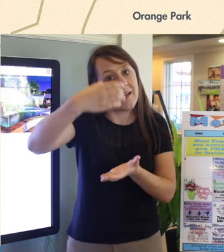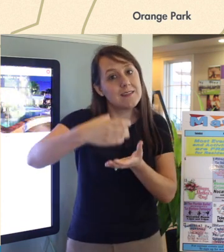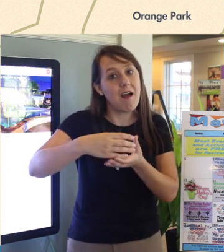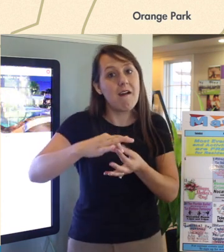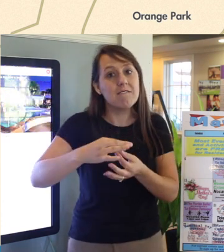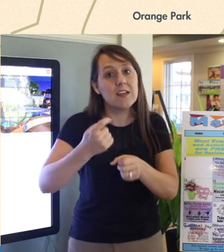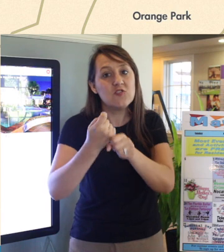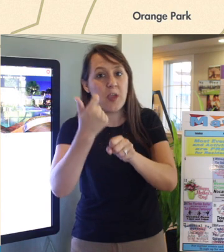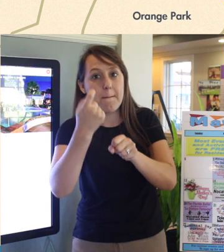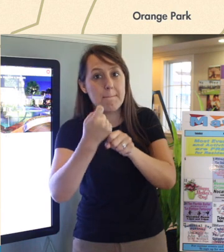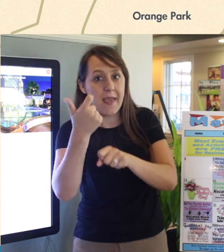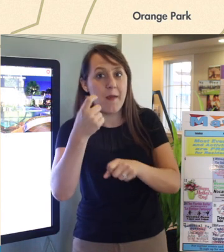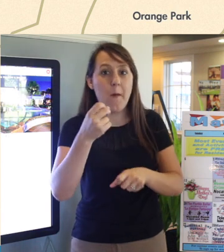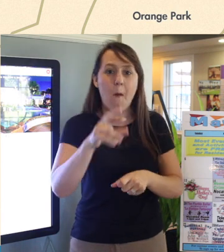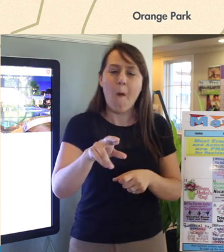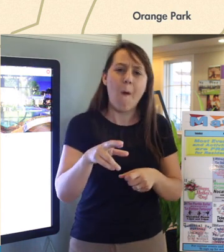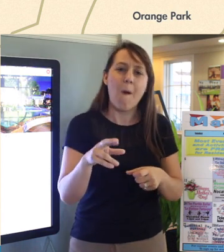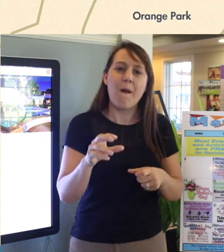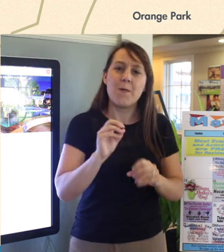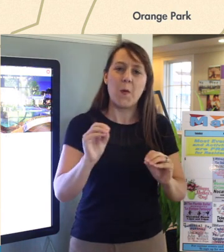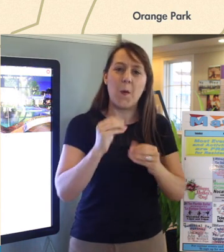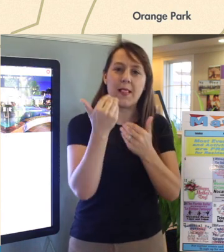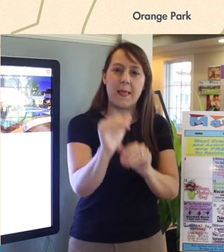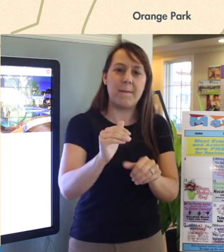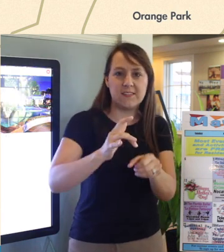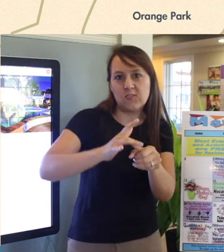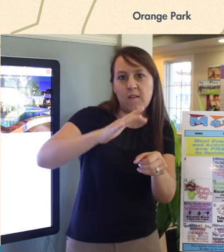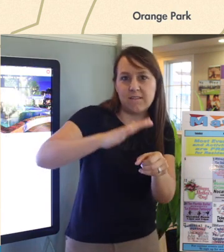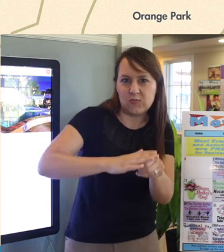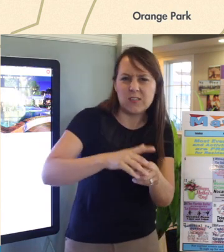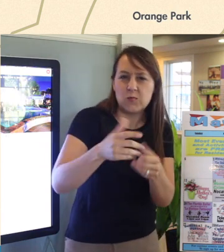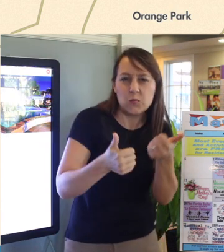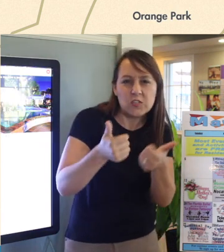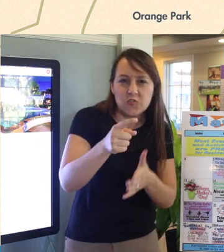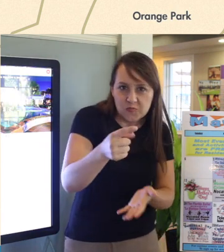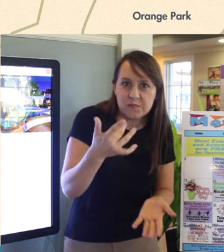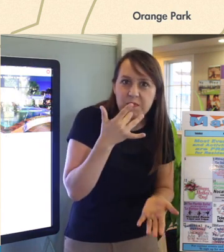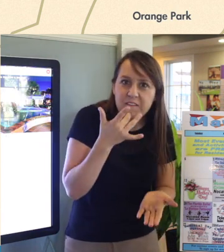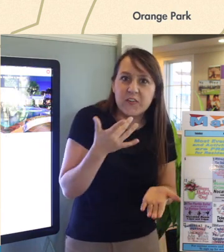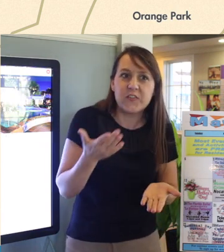or unlimited soft drinks, whichever you prefer